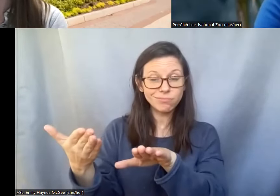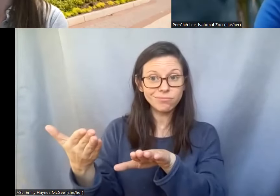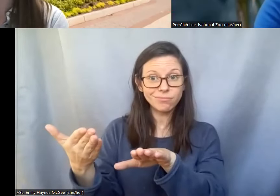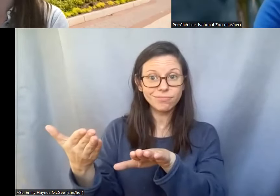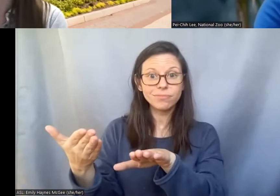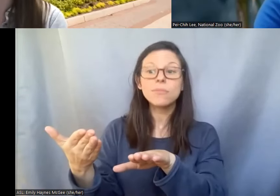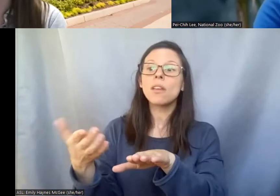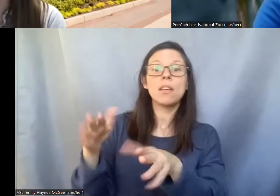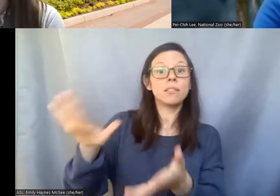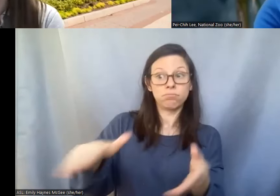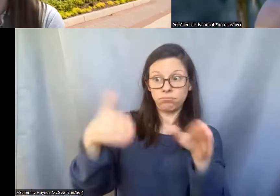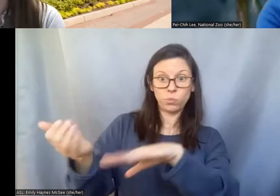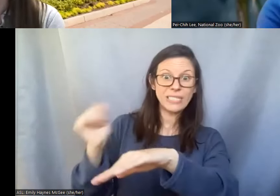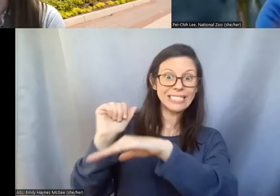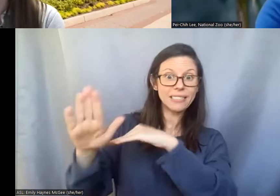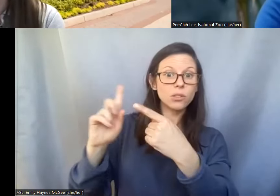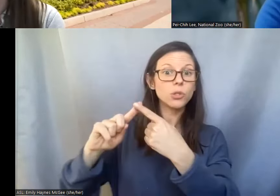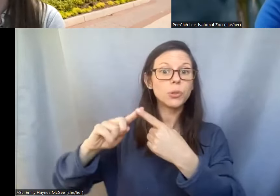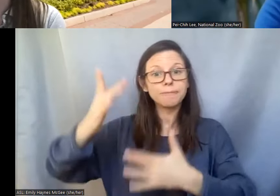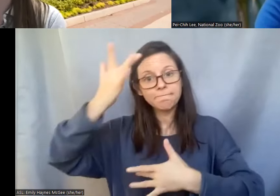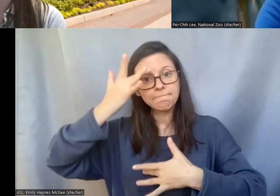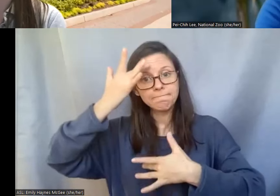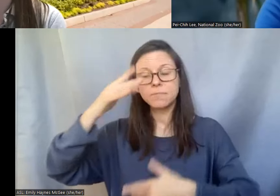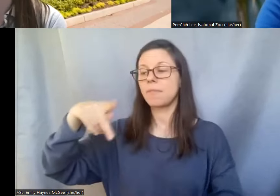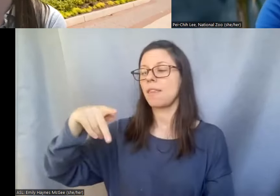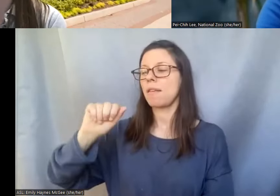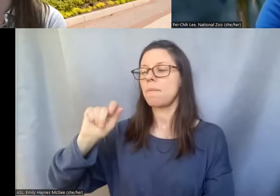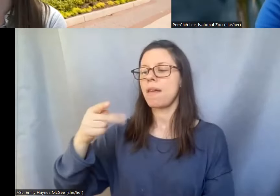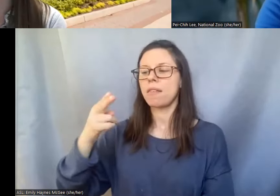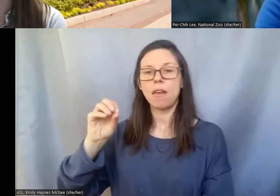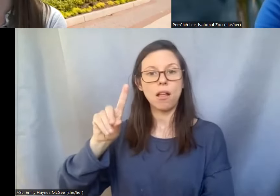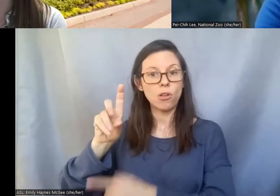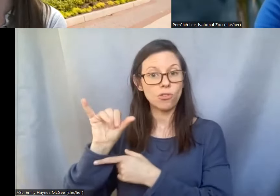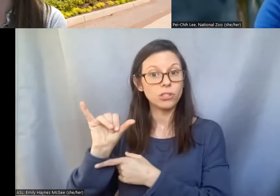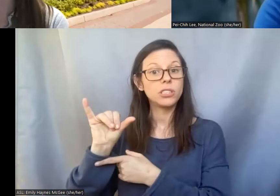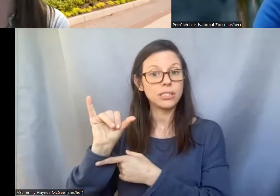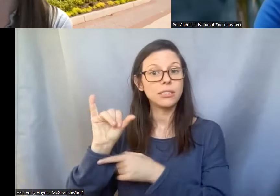Department and so we will coordinate them to get some of these symbols for us to preserve.